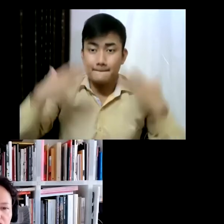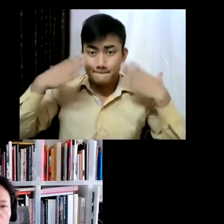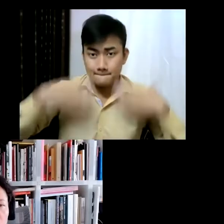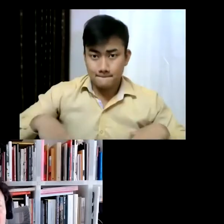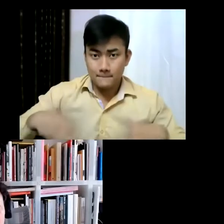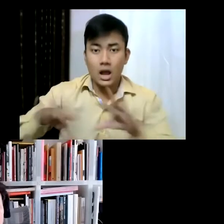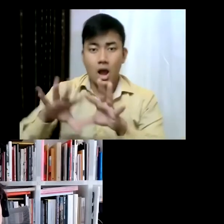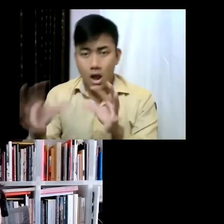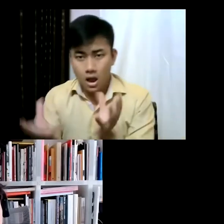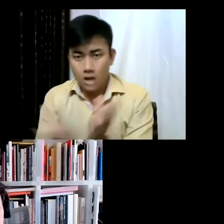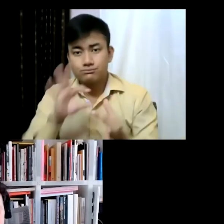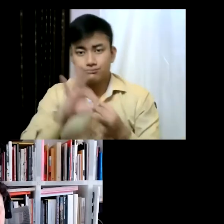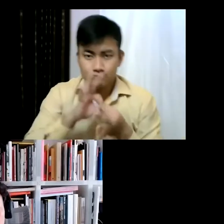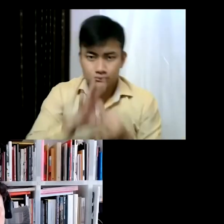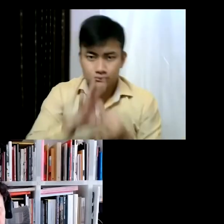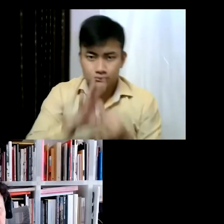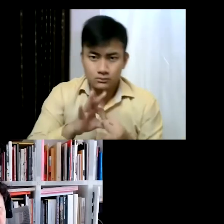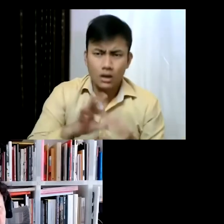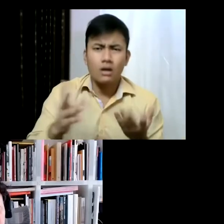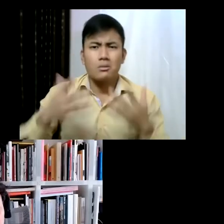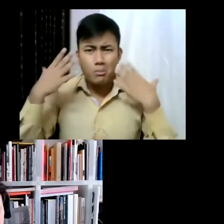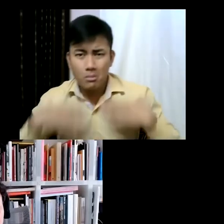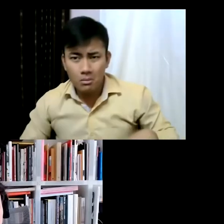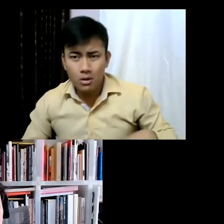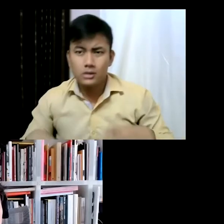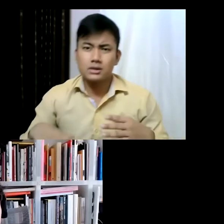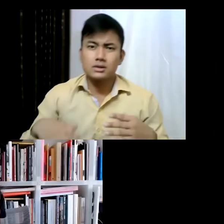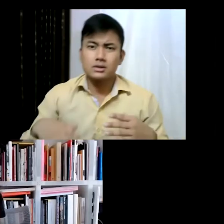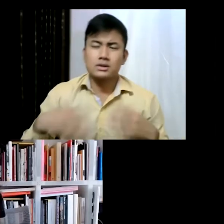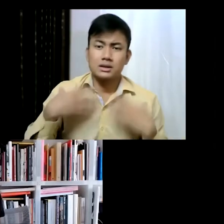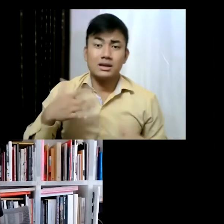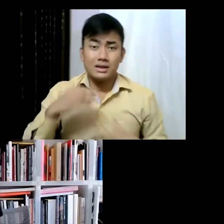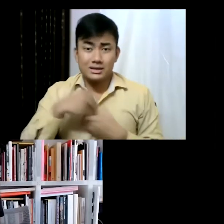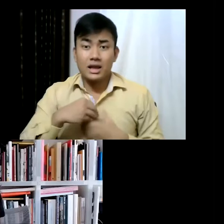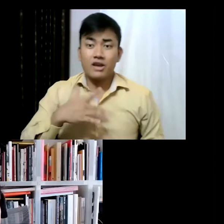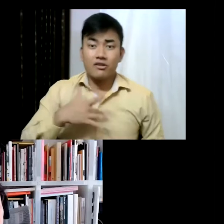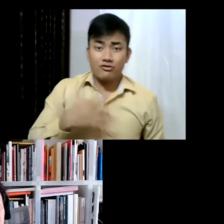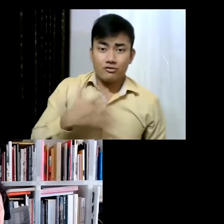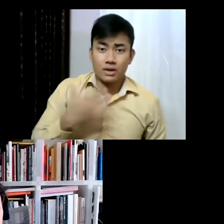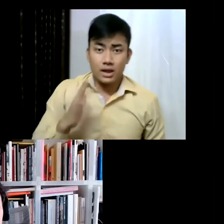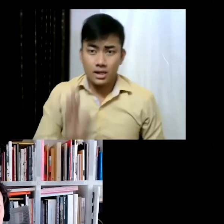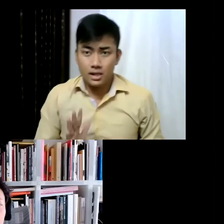so while the body is always at the centre, I'm interested in exploring what is the relationship